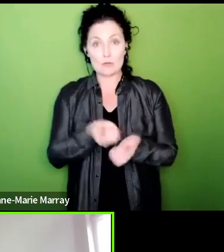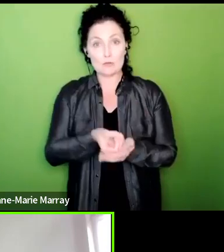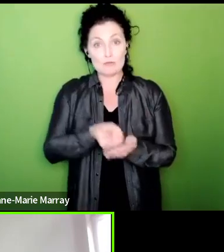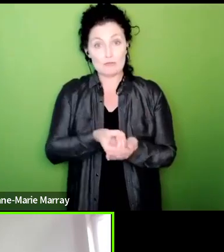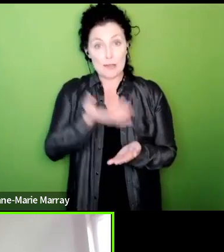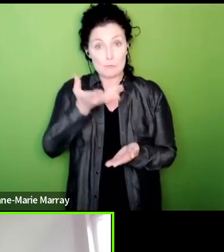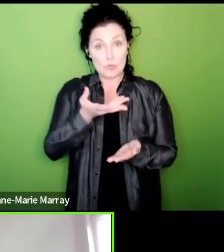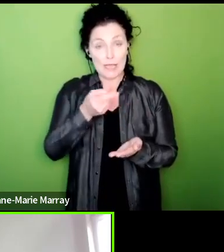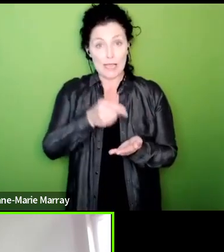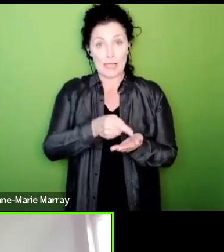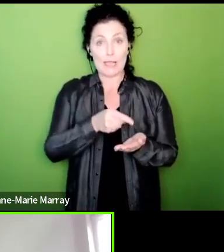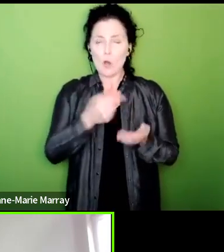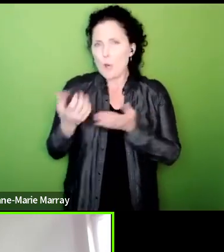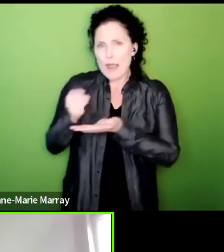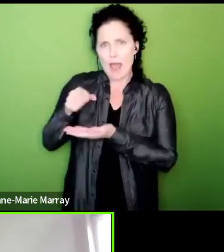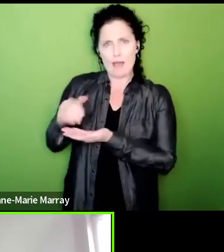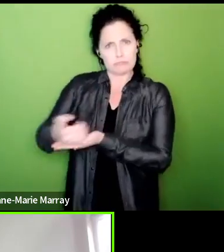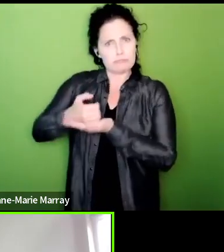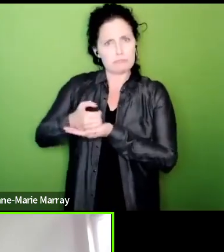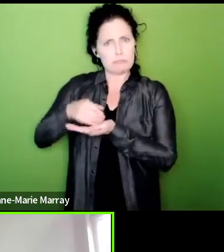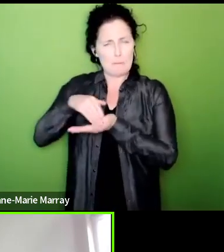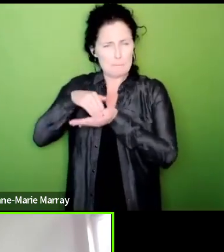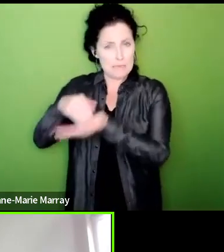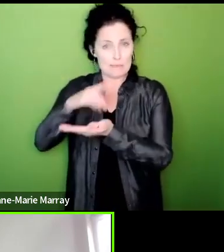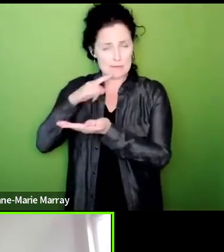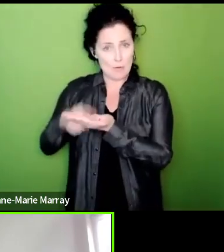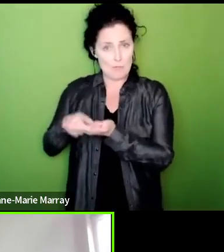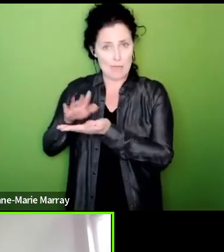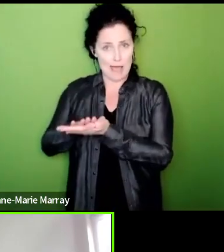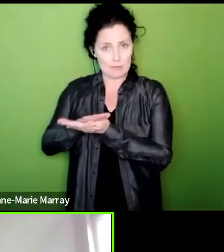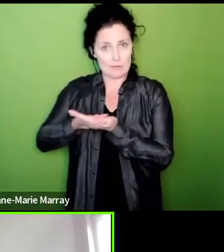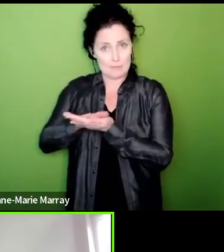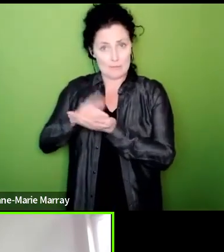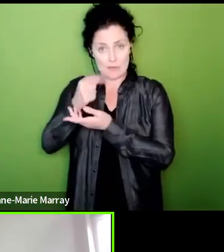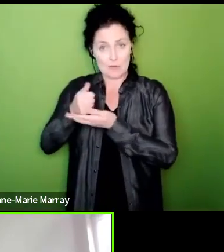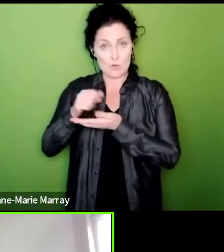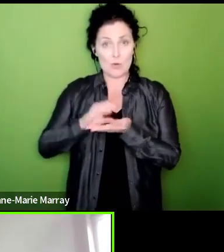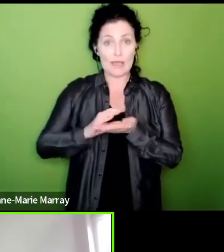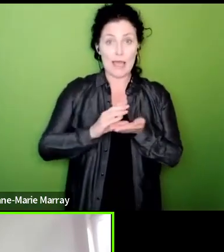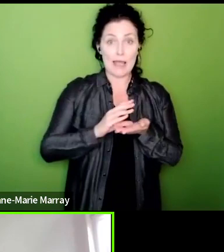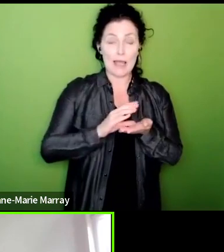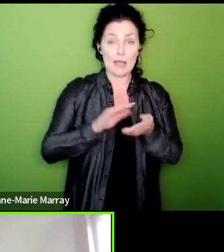have in our fighting fund to ensure that that action can be sustained over up to a six-month